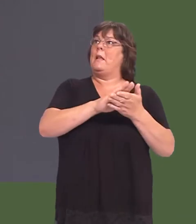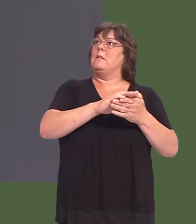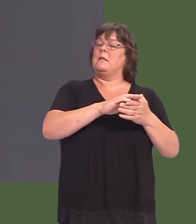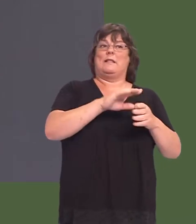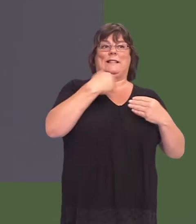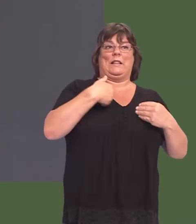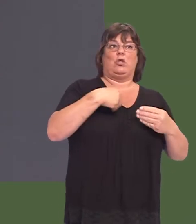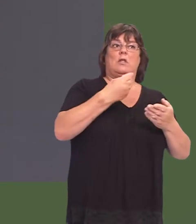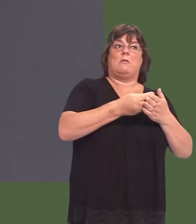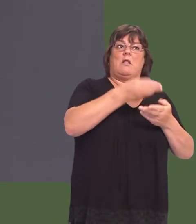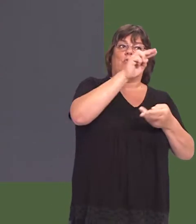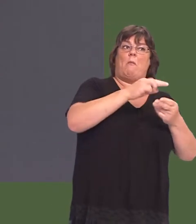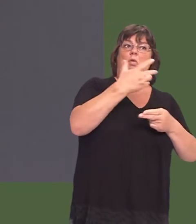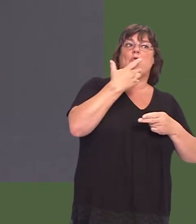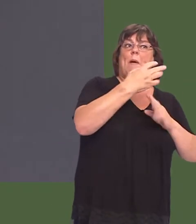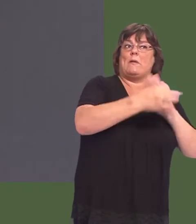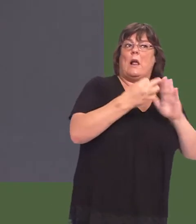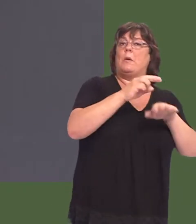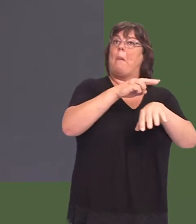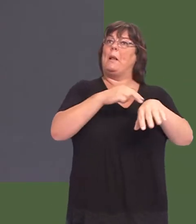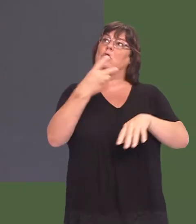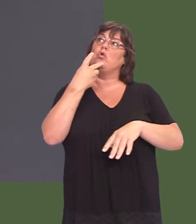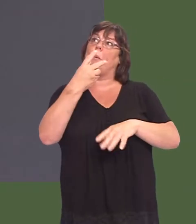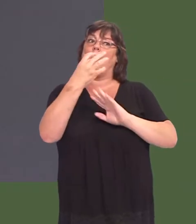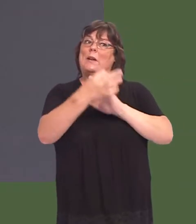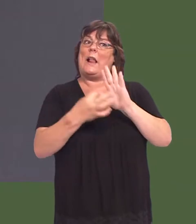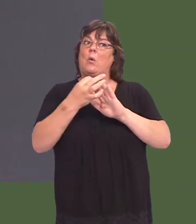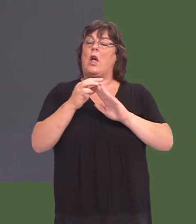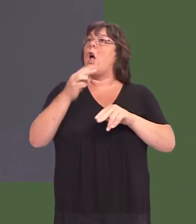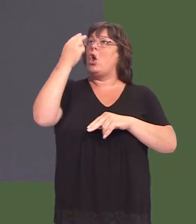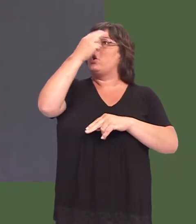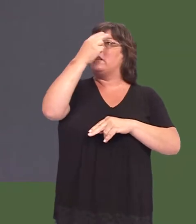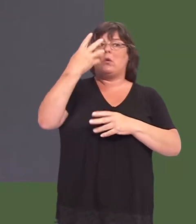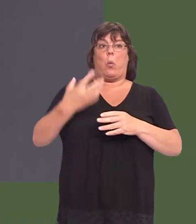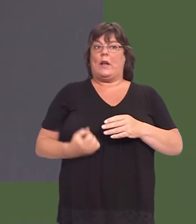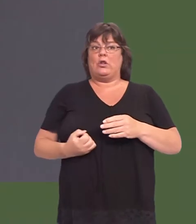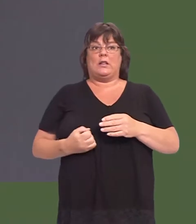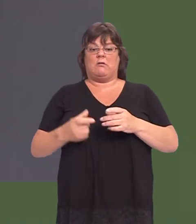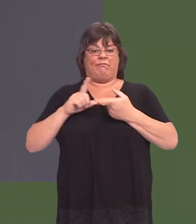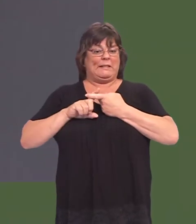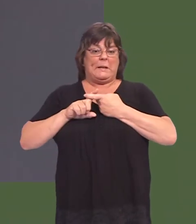by £2 an hour, and nursesí wages have absolutely stagnated.